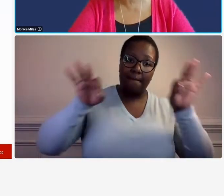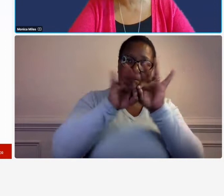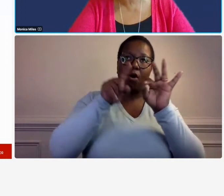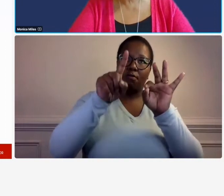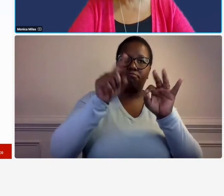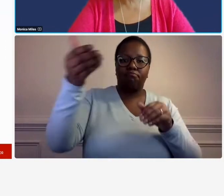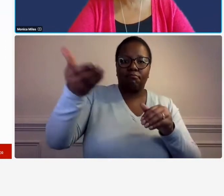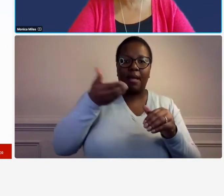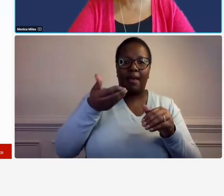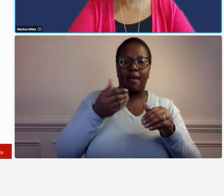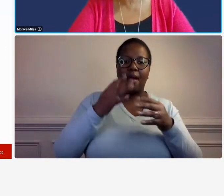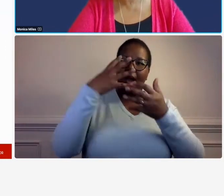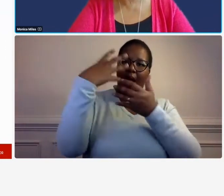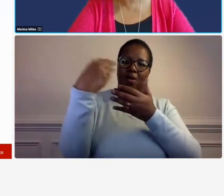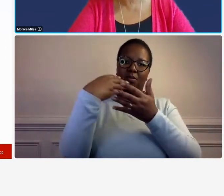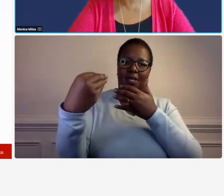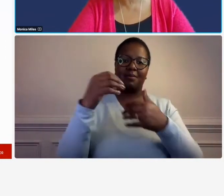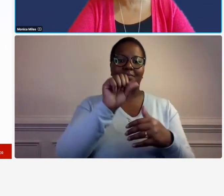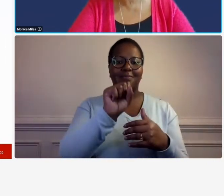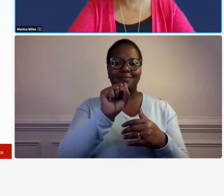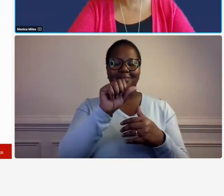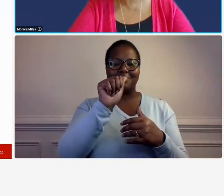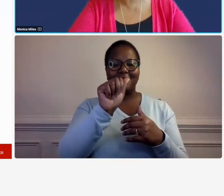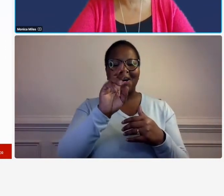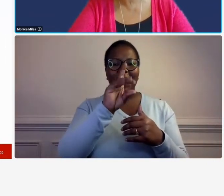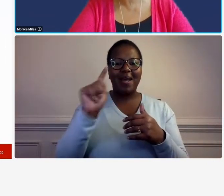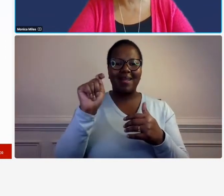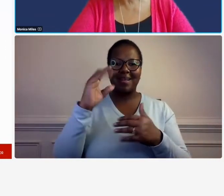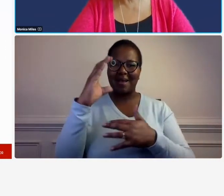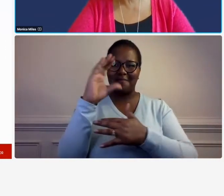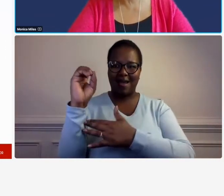work you're gonna you're gonna be required to be audited and present an audited rate but if you're